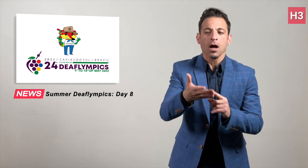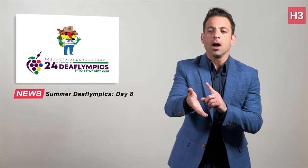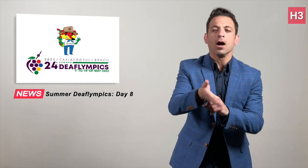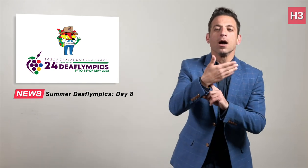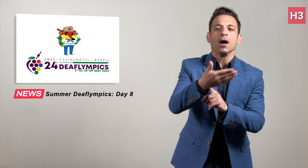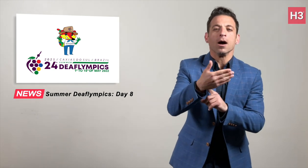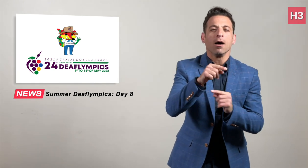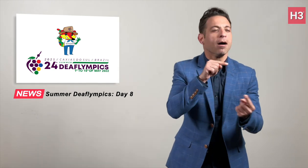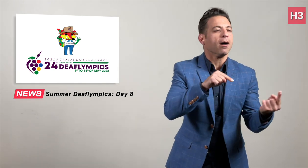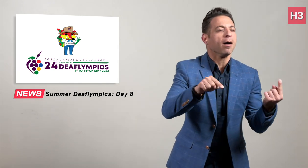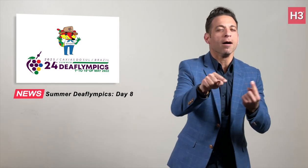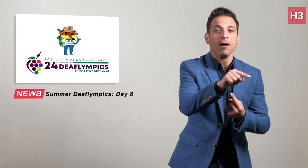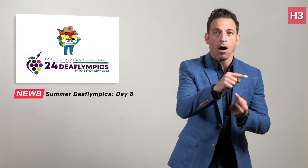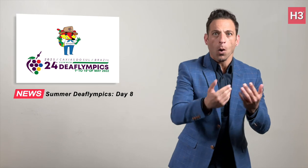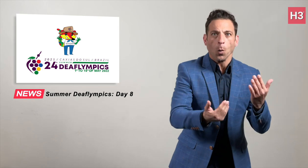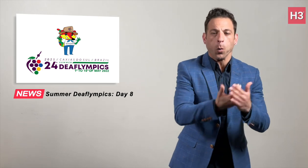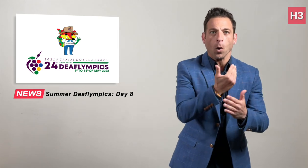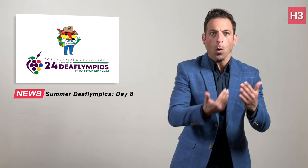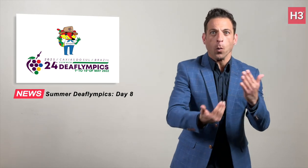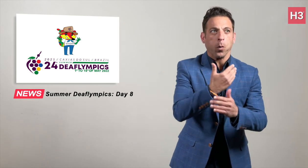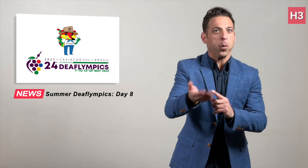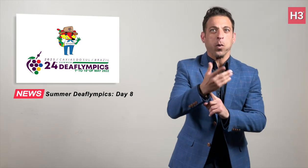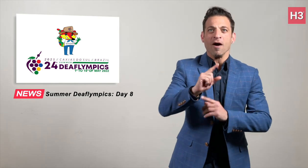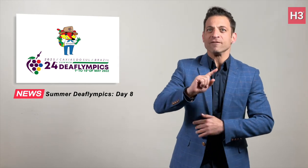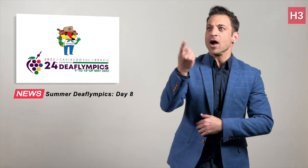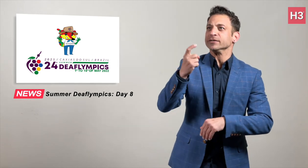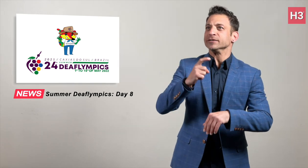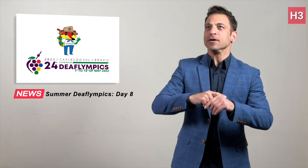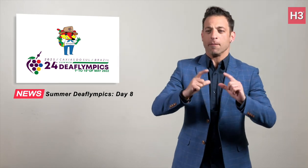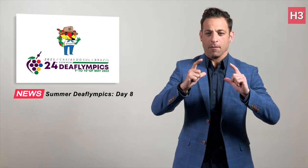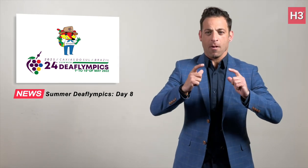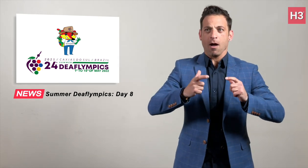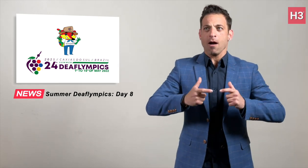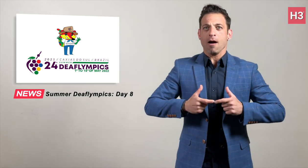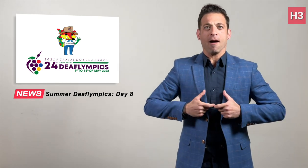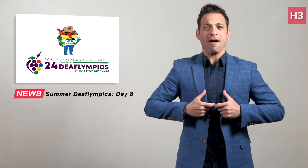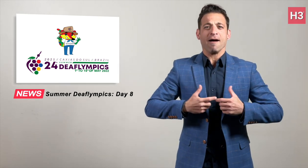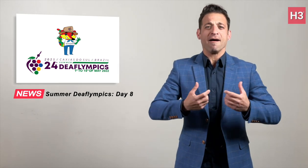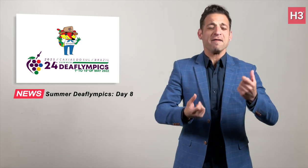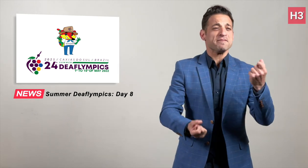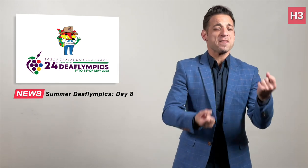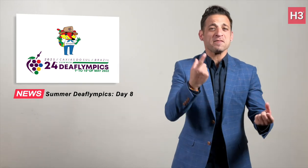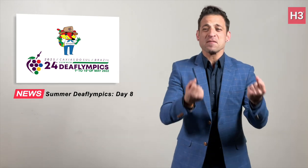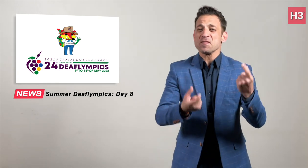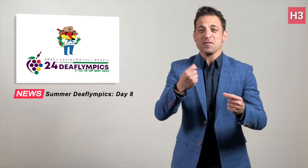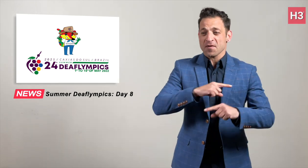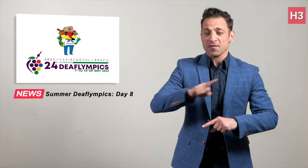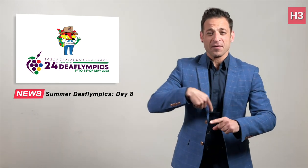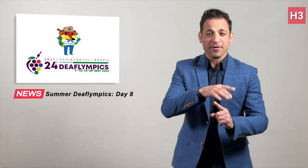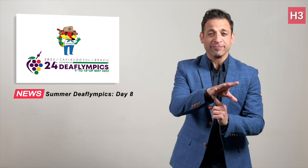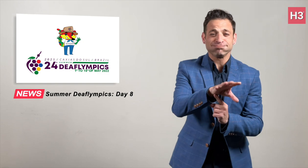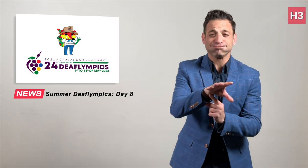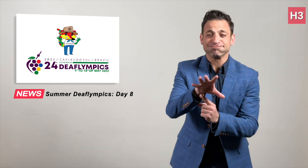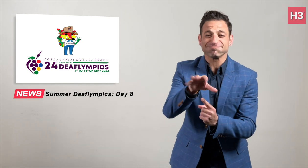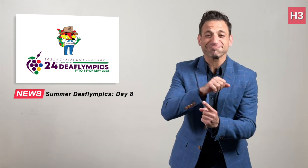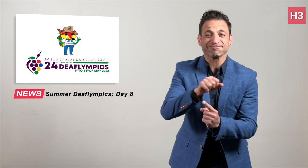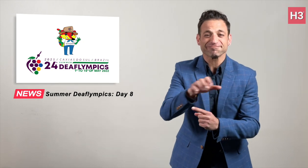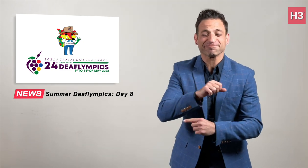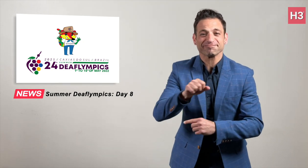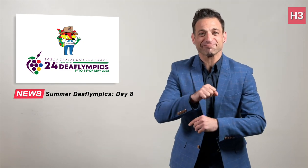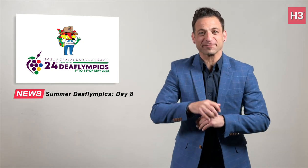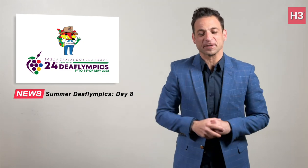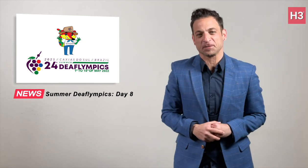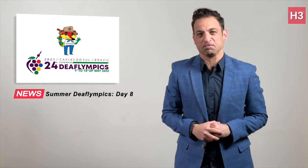and new countries winning medals for the first time.